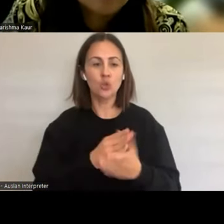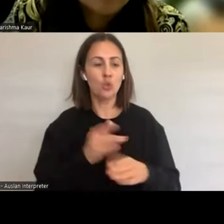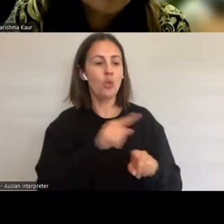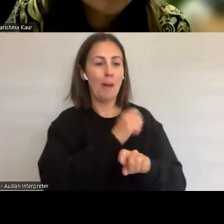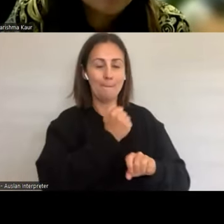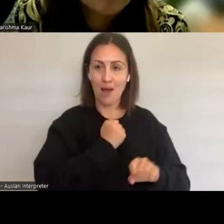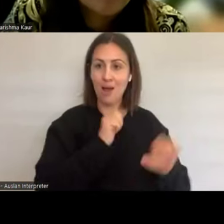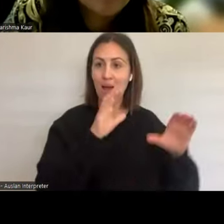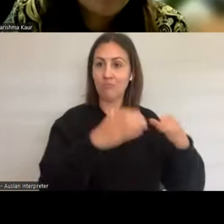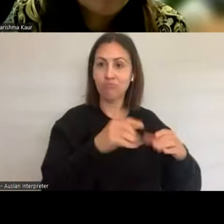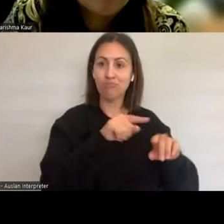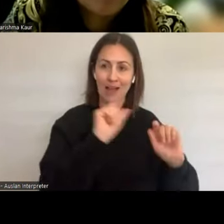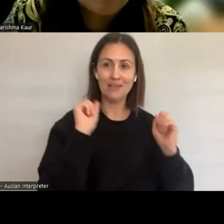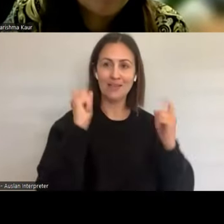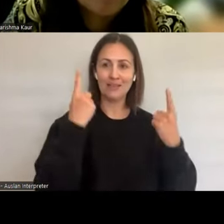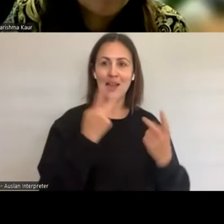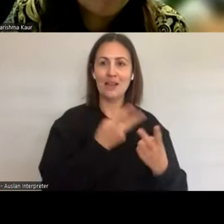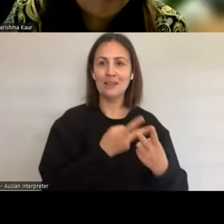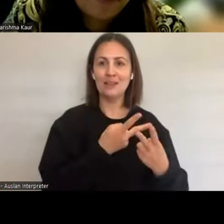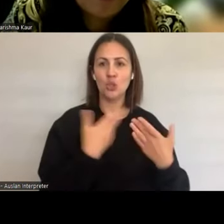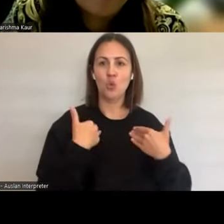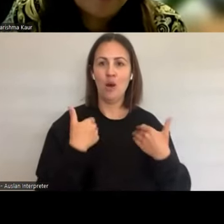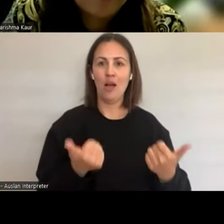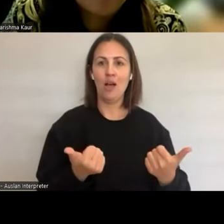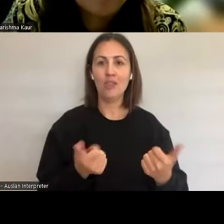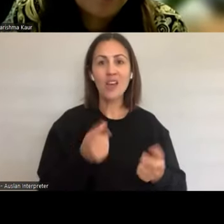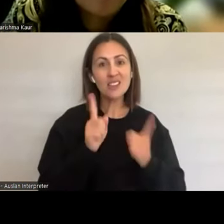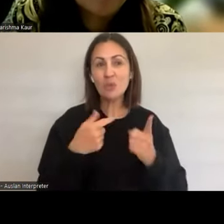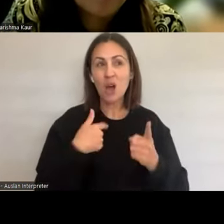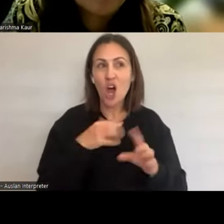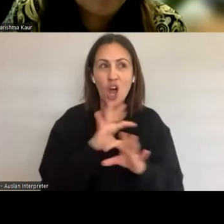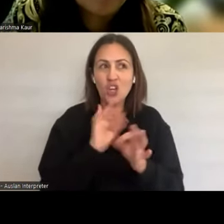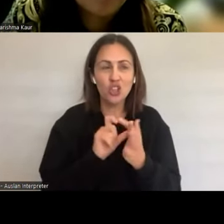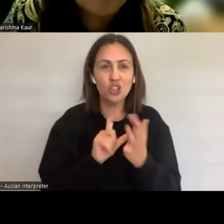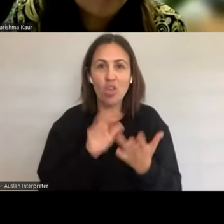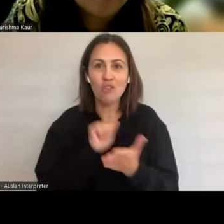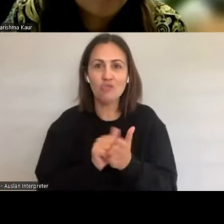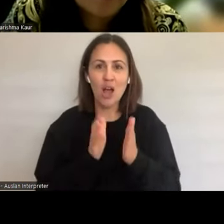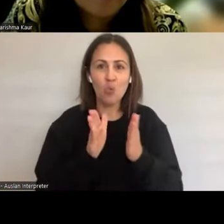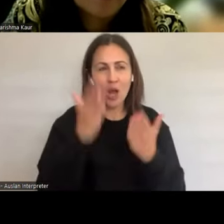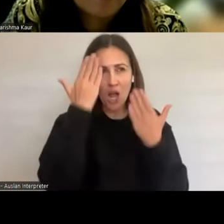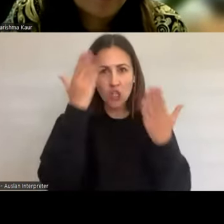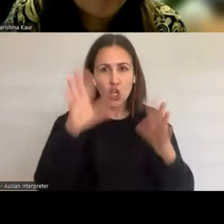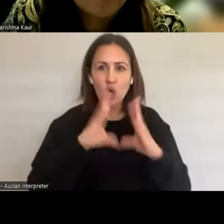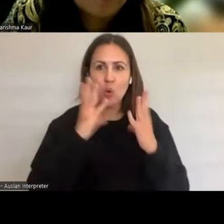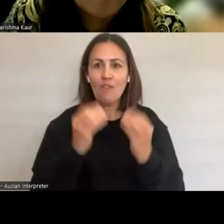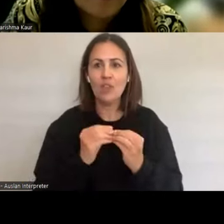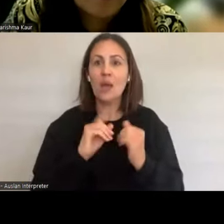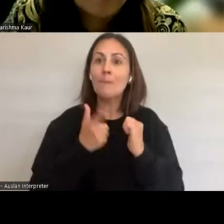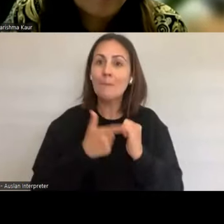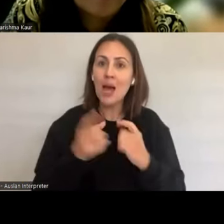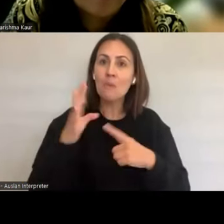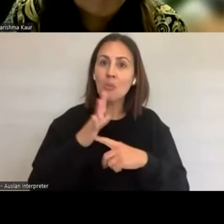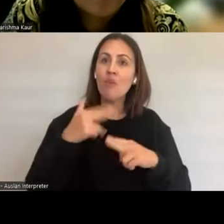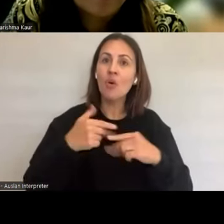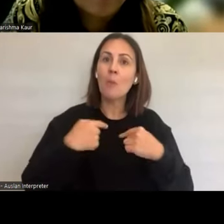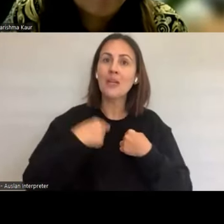It's okay to acknowledge we don't always get it right and we don't always know all of the answers. But if we can build a confidence